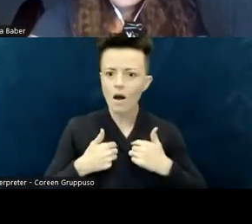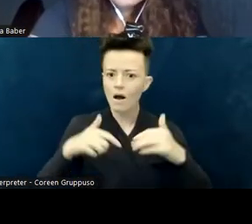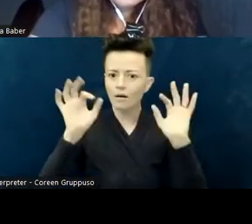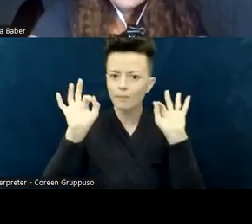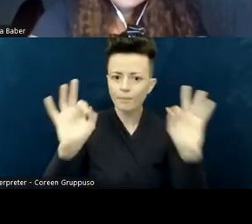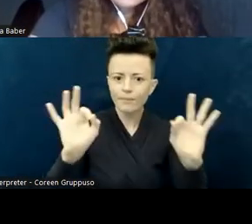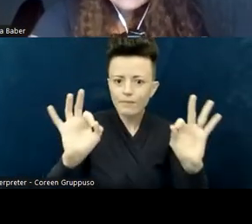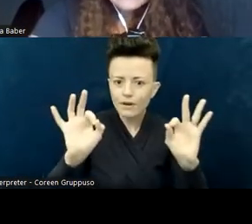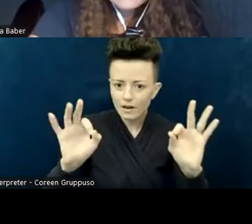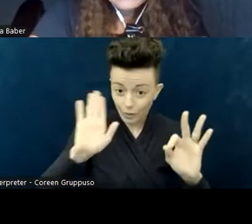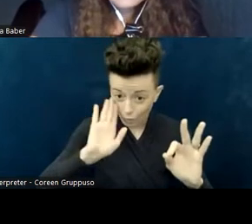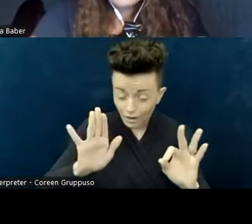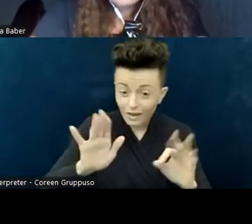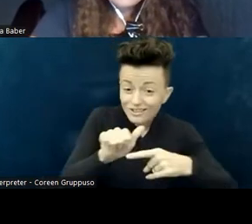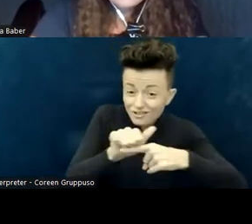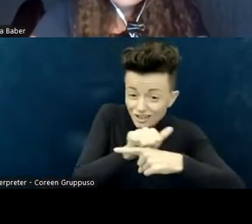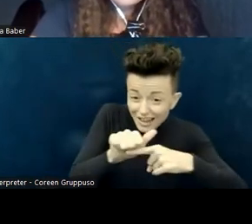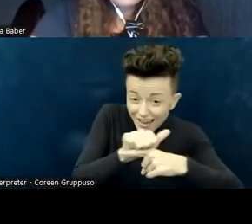to include being spontaneous;